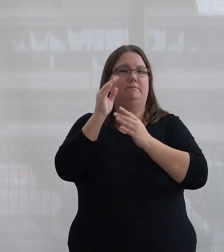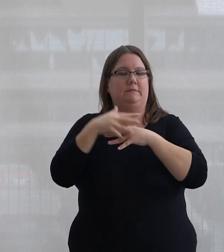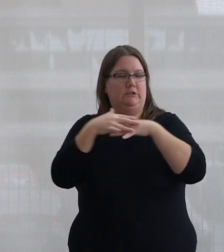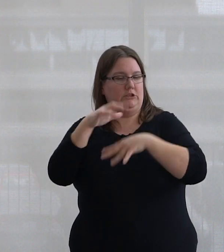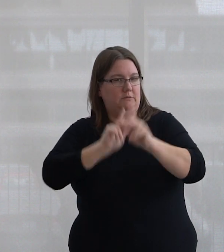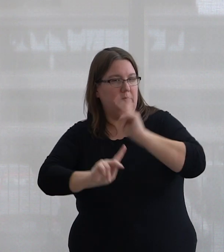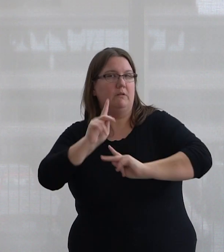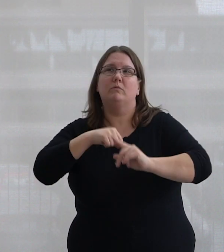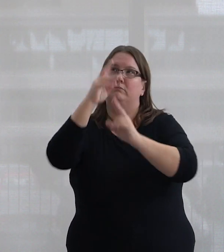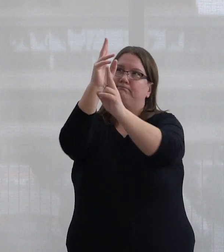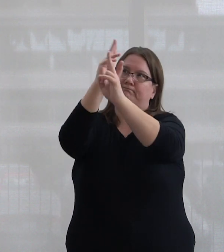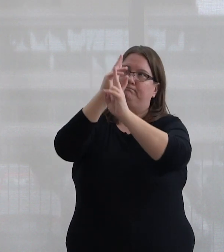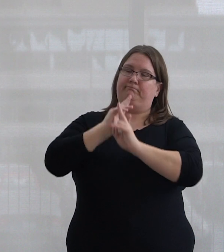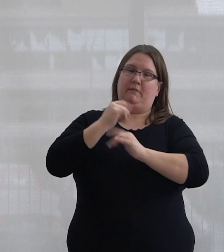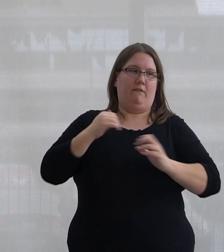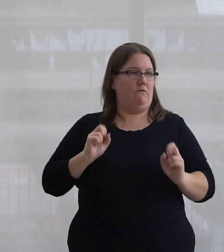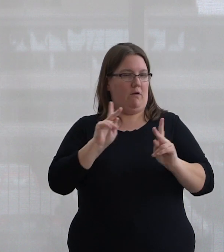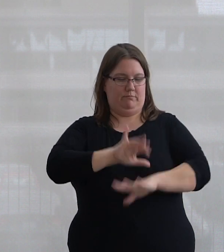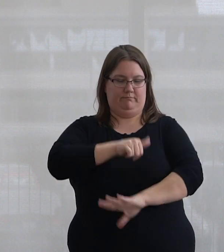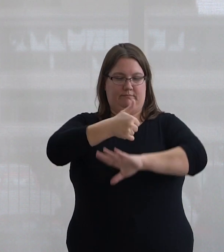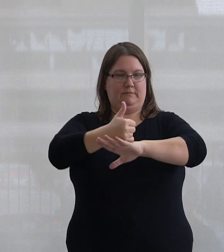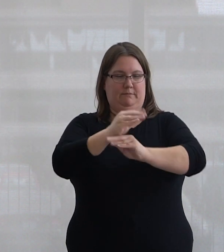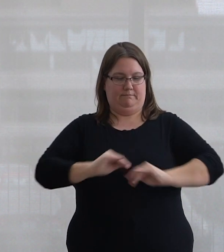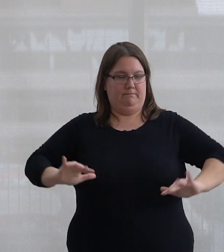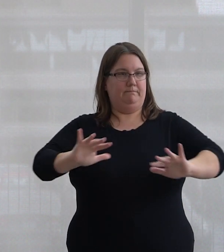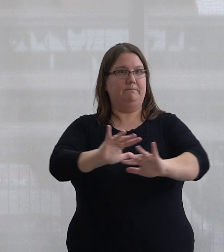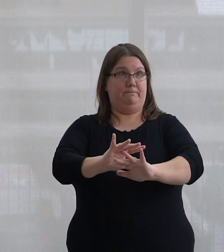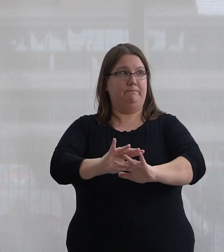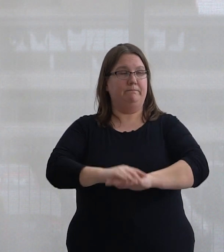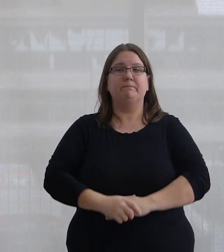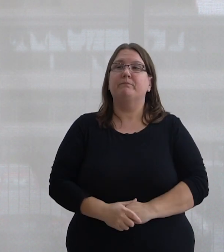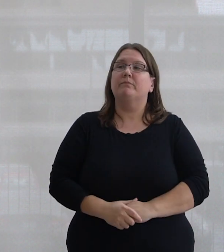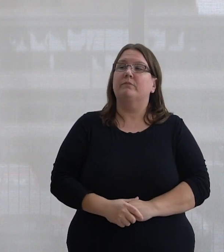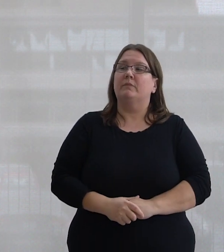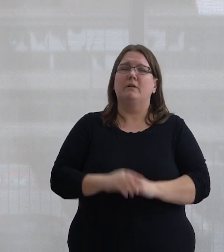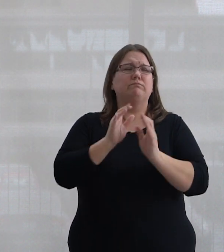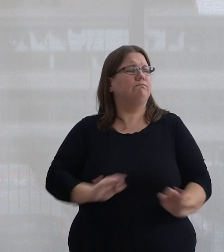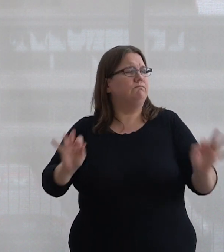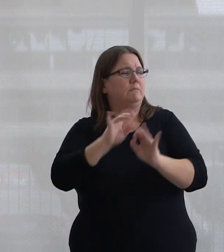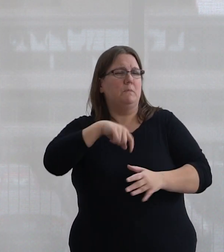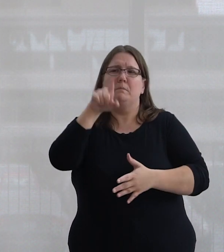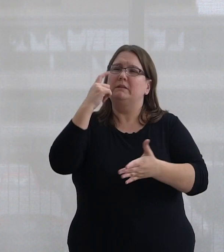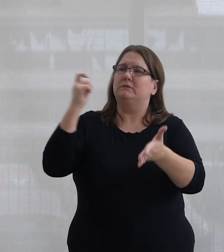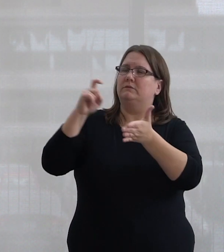And we are privileged to have the opportunity to be situated on this territory. It is integral for us to acknowledge our positionality